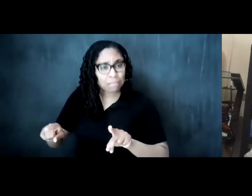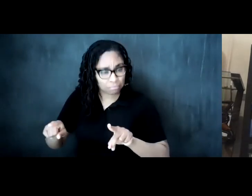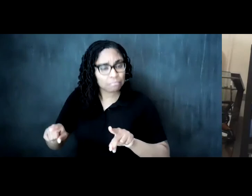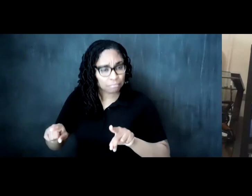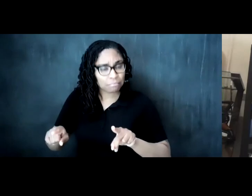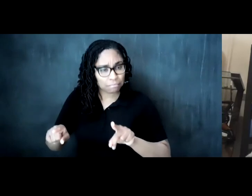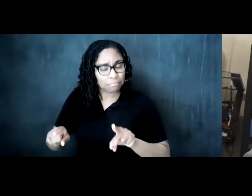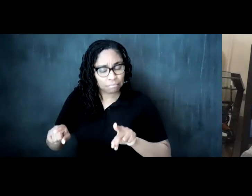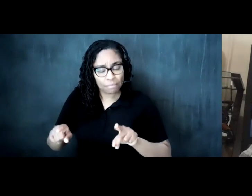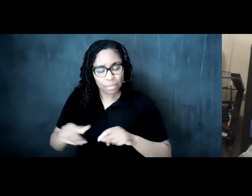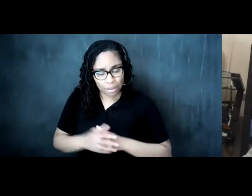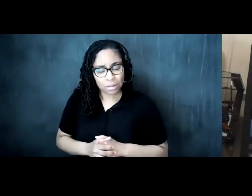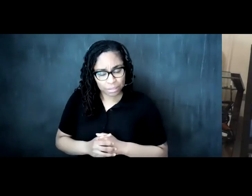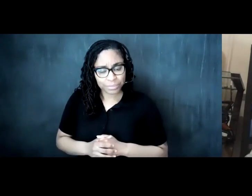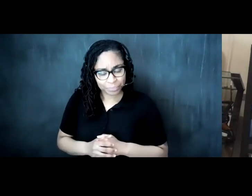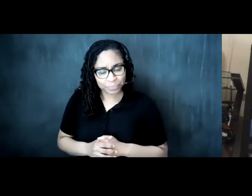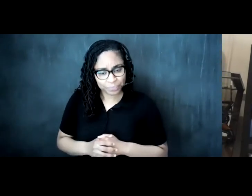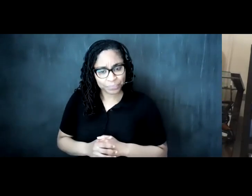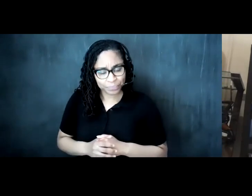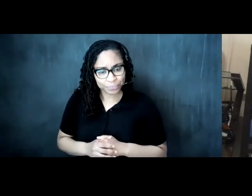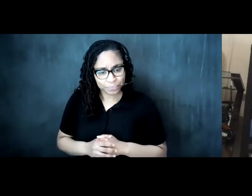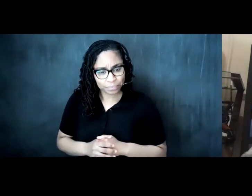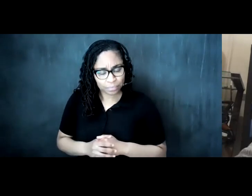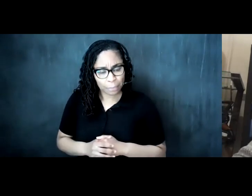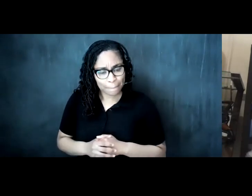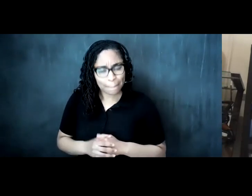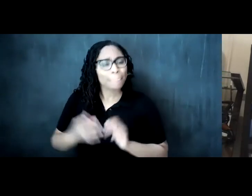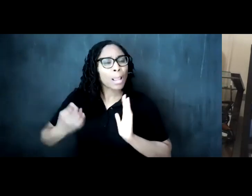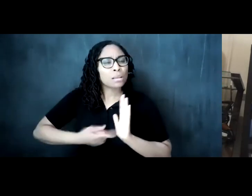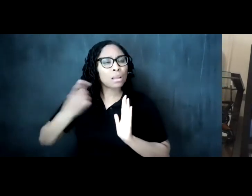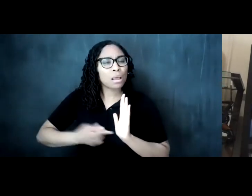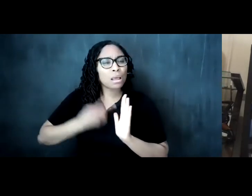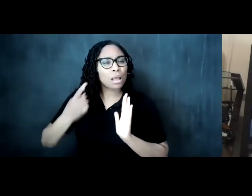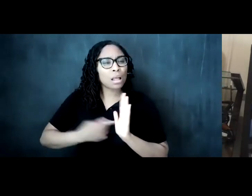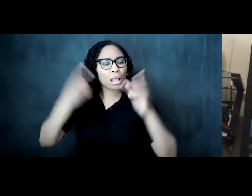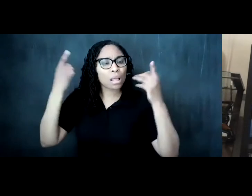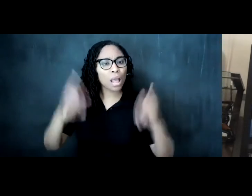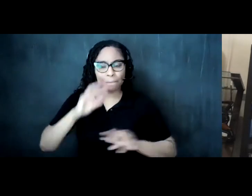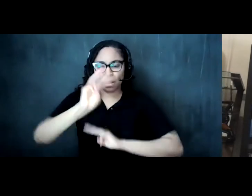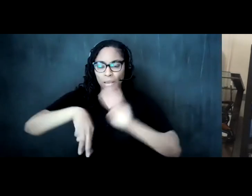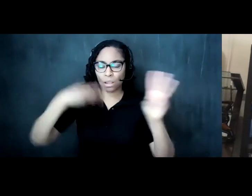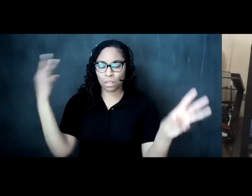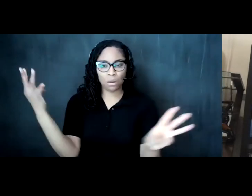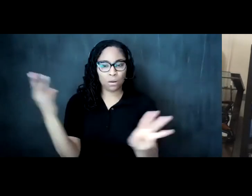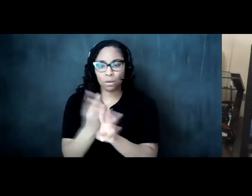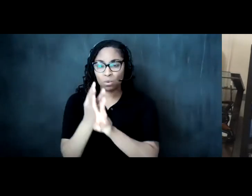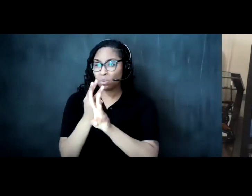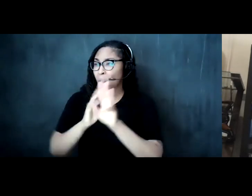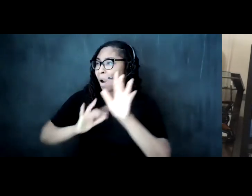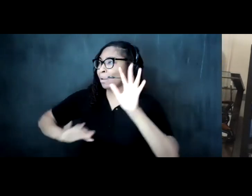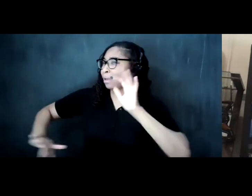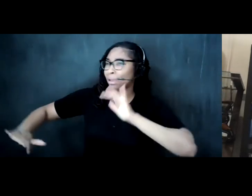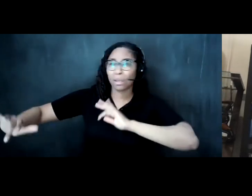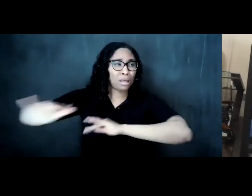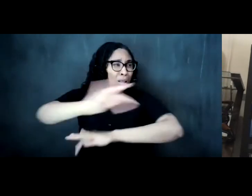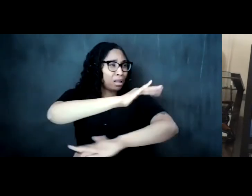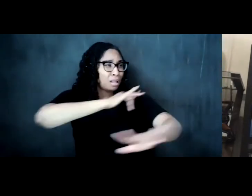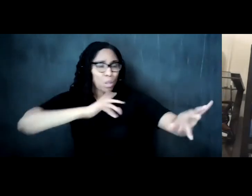ways it seems that the world itself is shifting under our feet right part of what foregrounds us